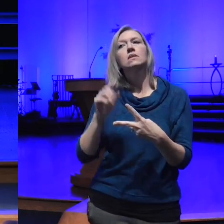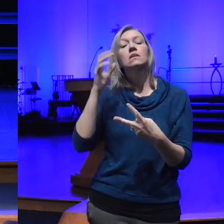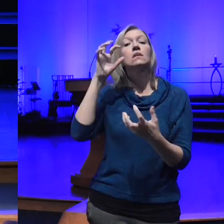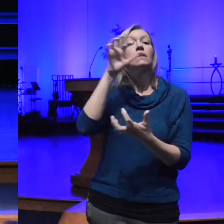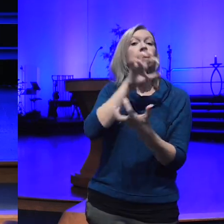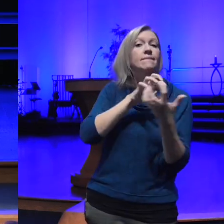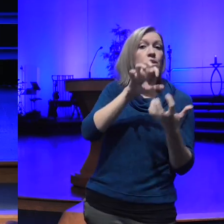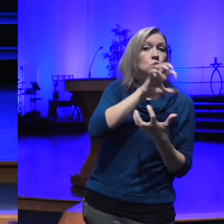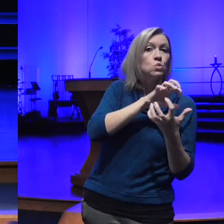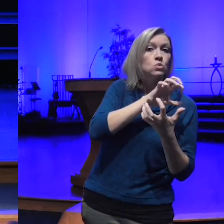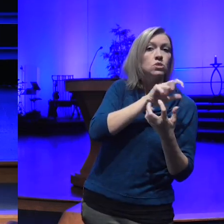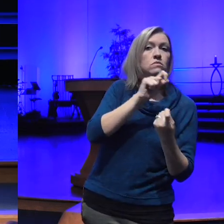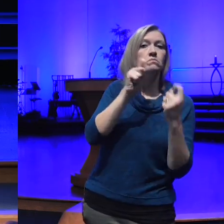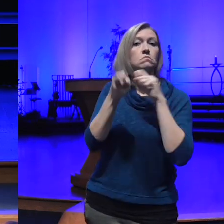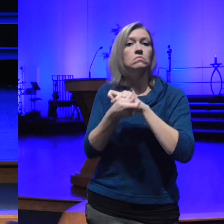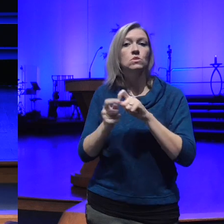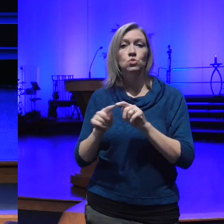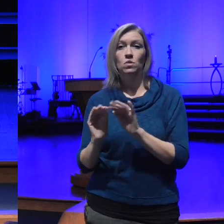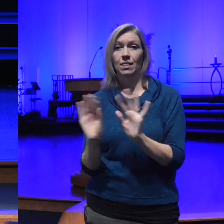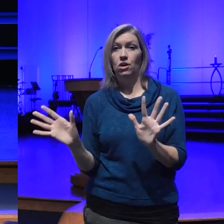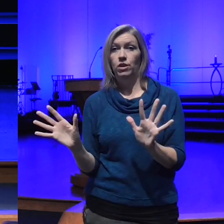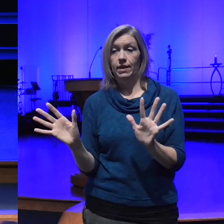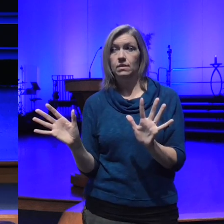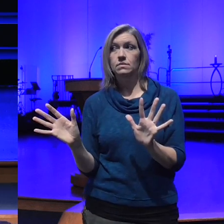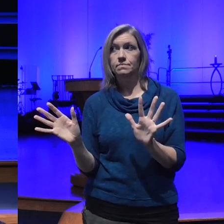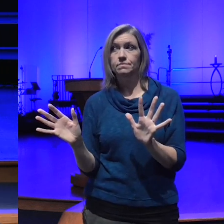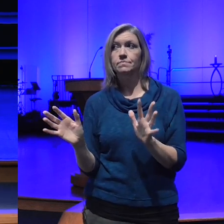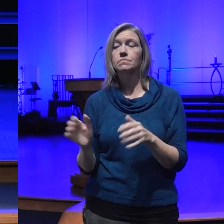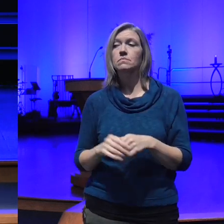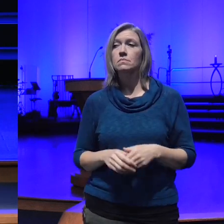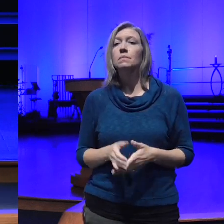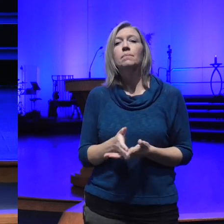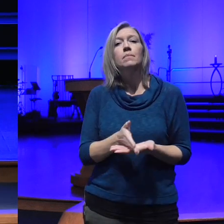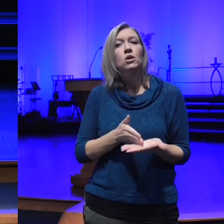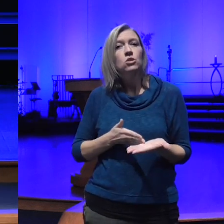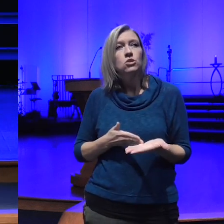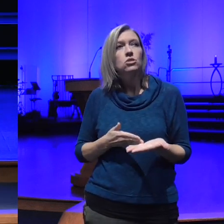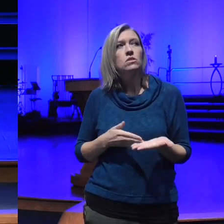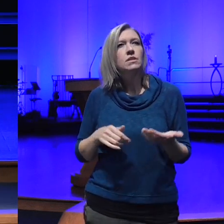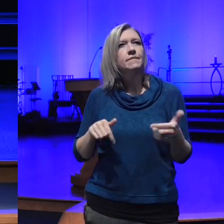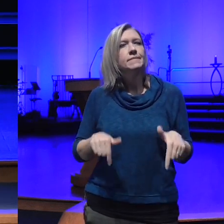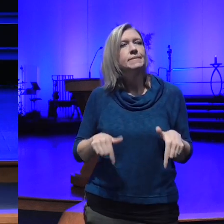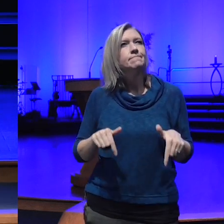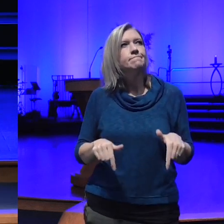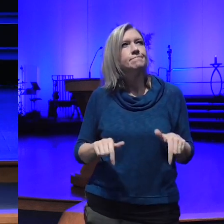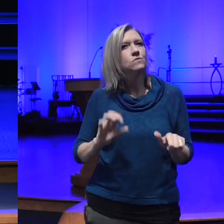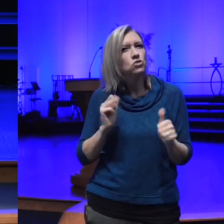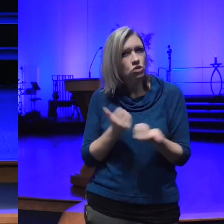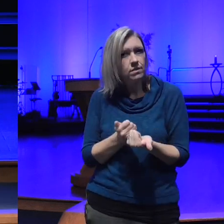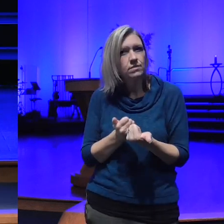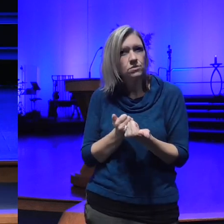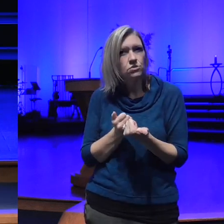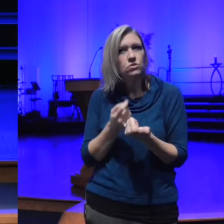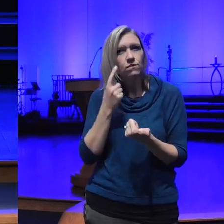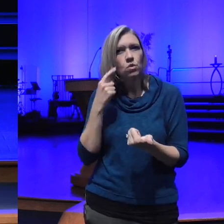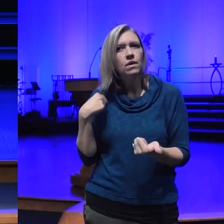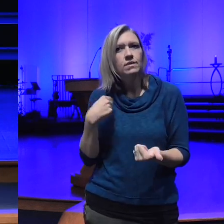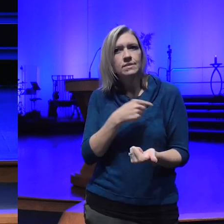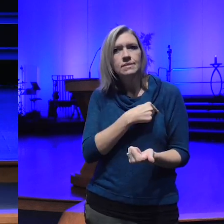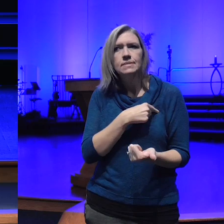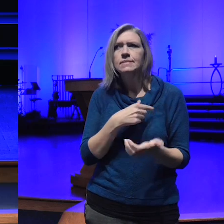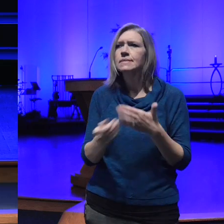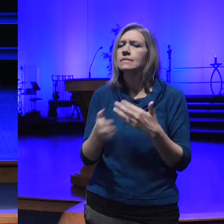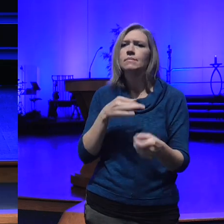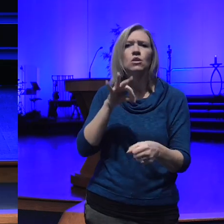Clarity part of what is challenging for us whether we're in an election cycle or we're watching the